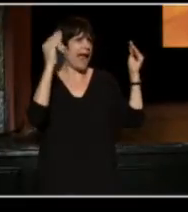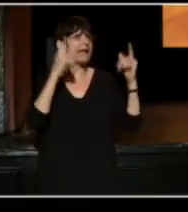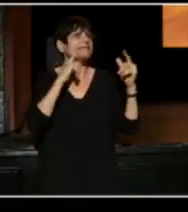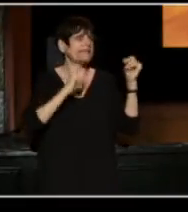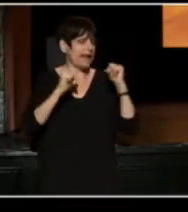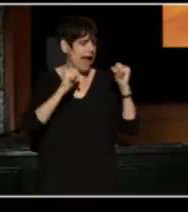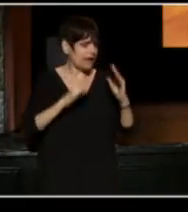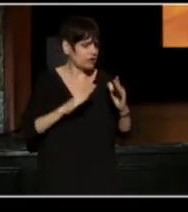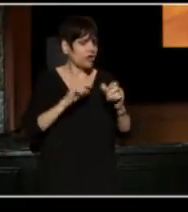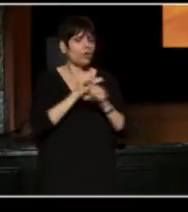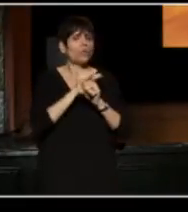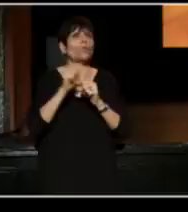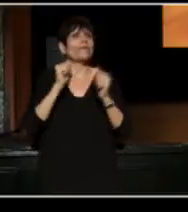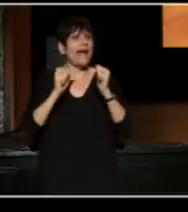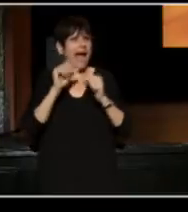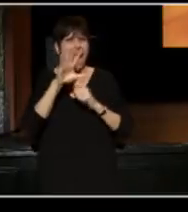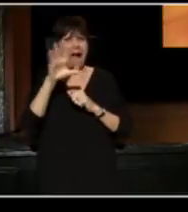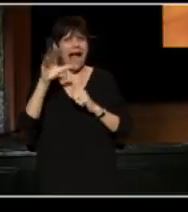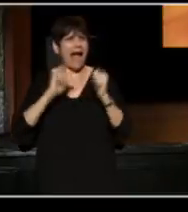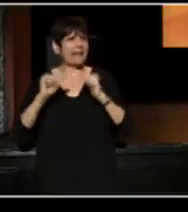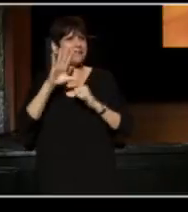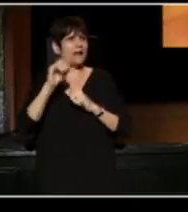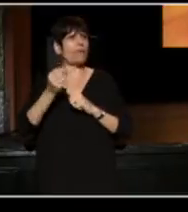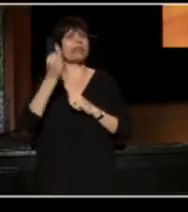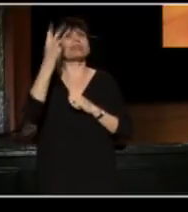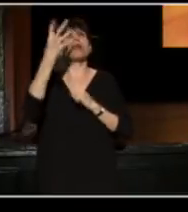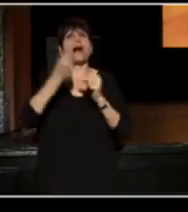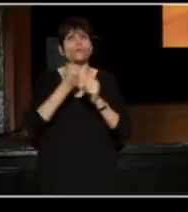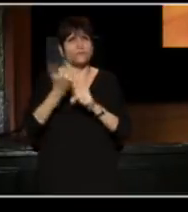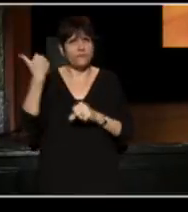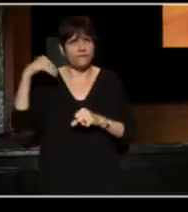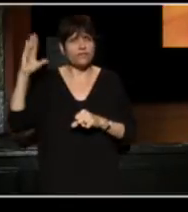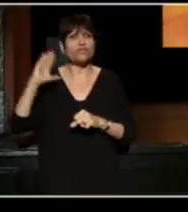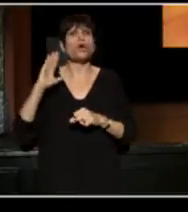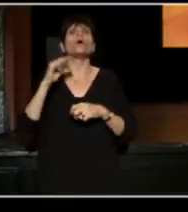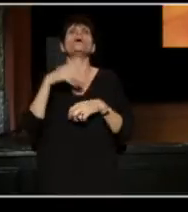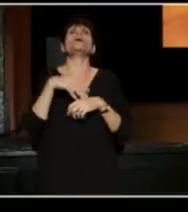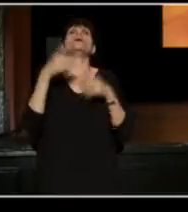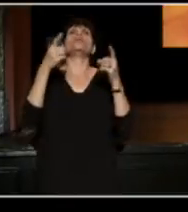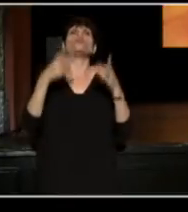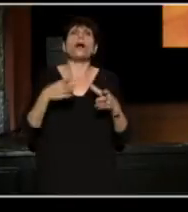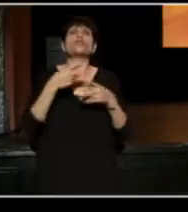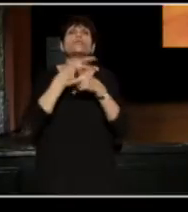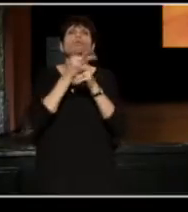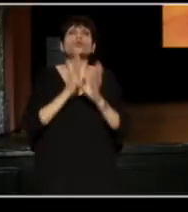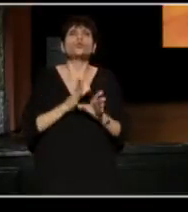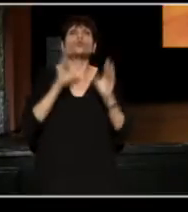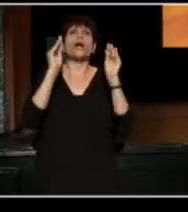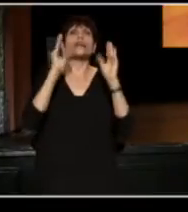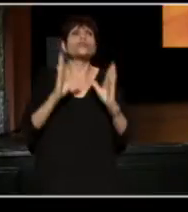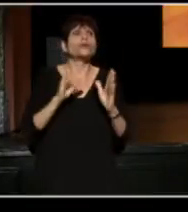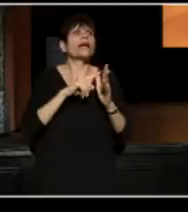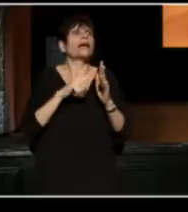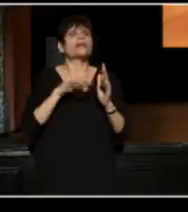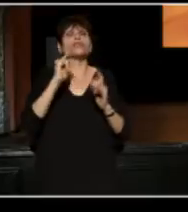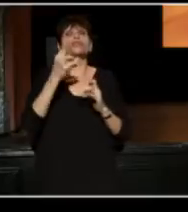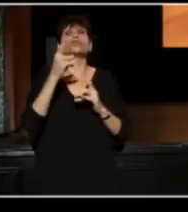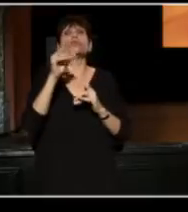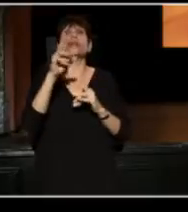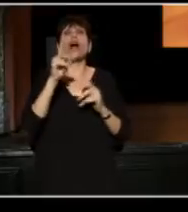we both worked with the acting companies, thousands of years ago, he's a Director and Producer, he's an educator, he's the Head of the Julliard Drama Program right now.